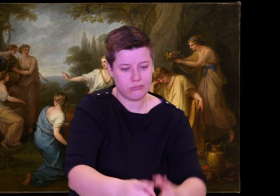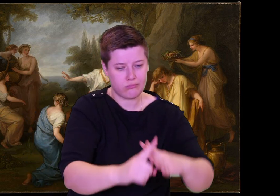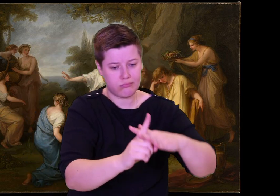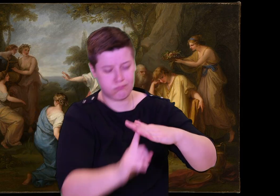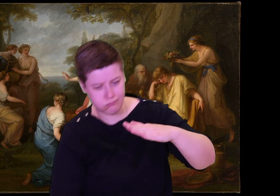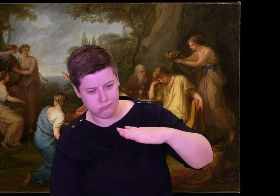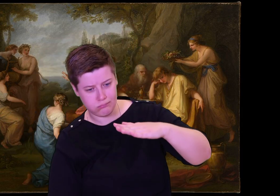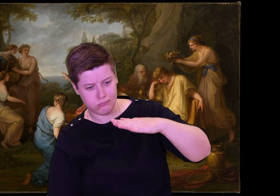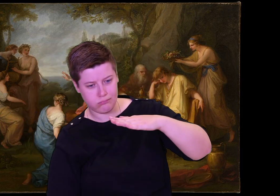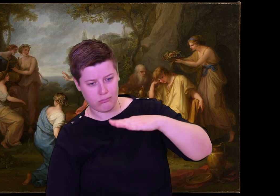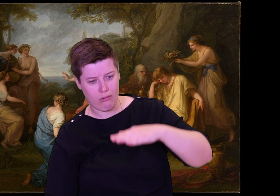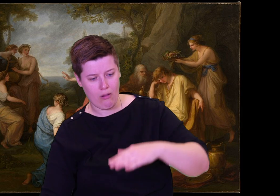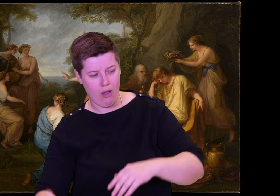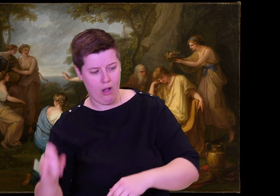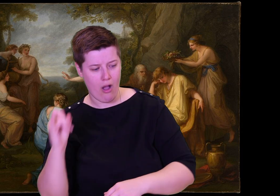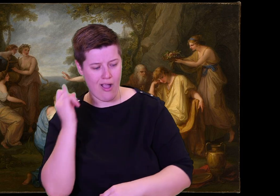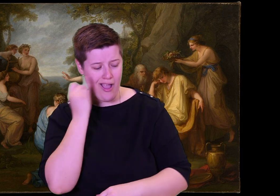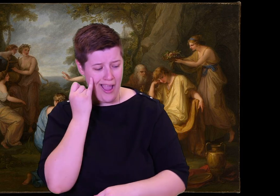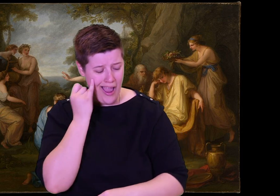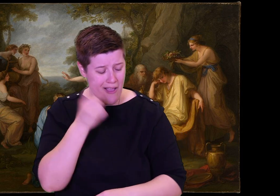still at home.